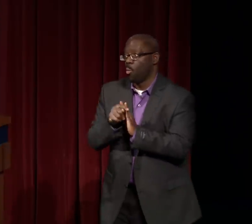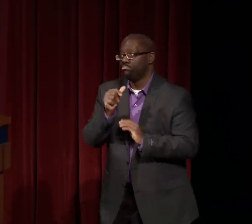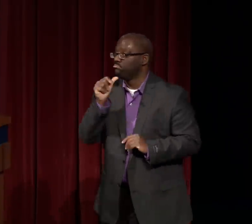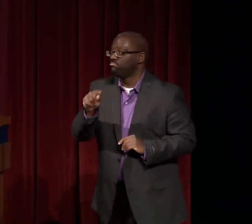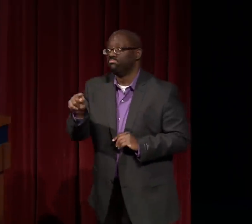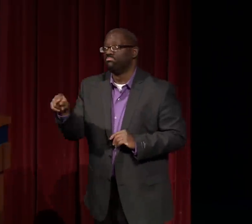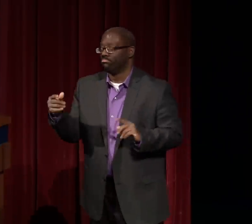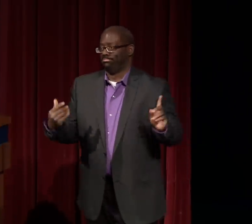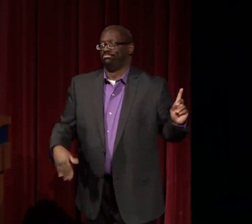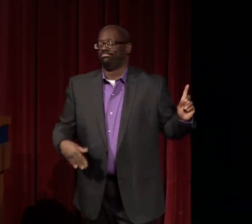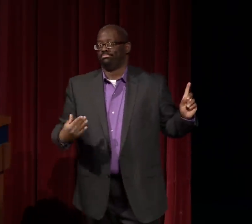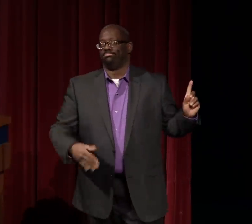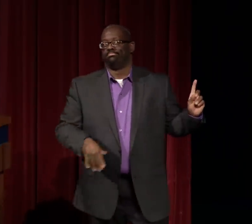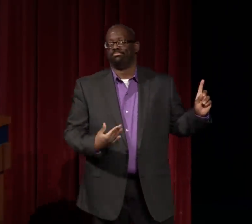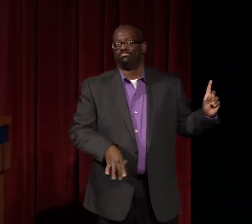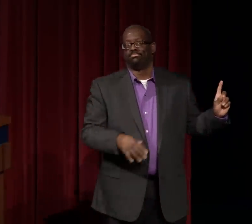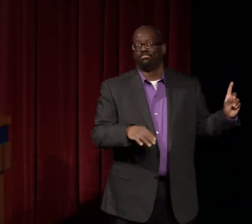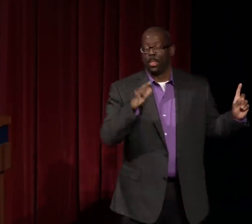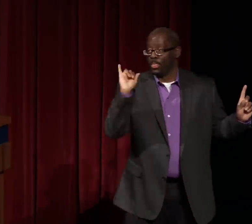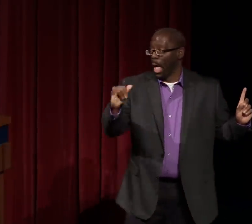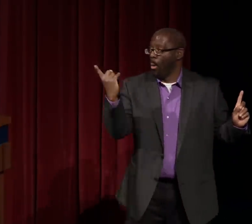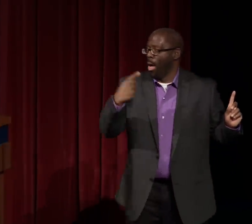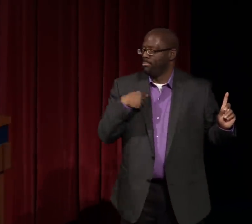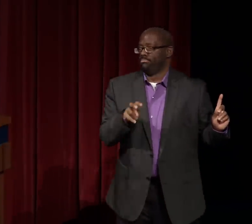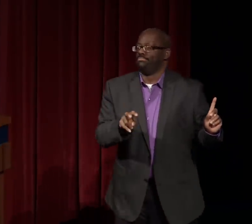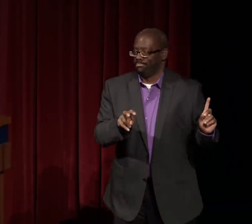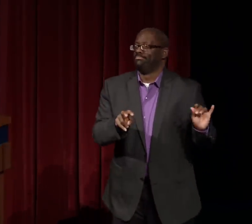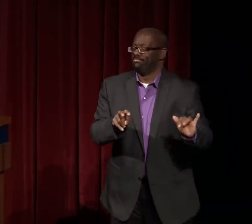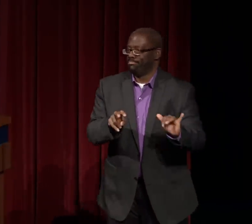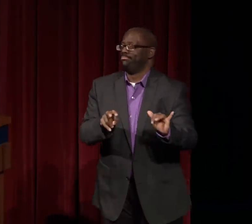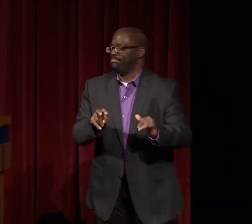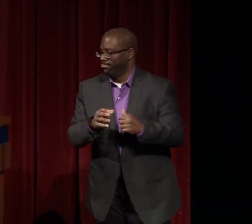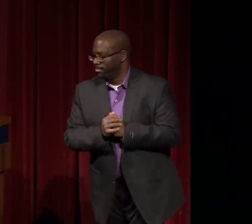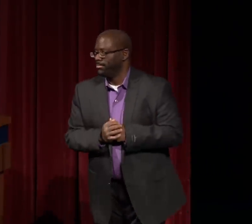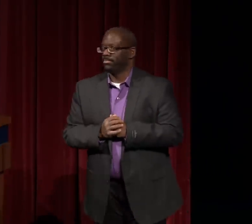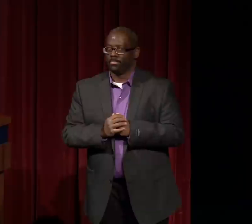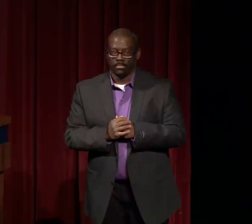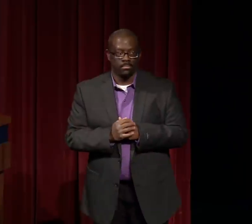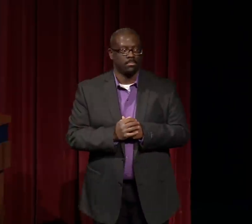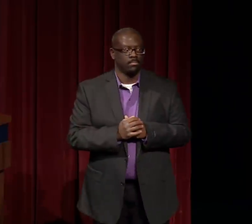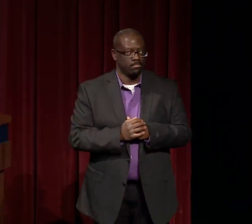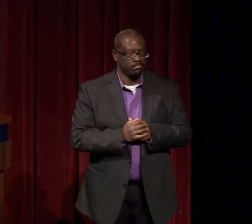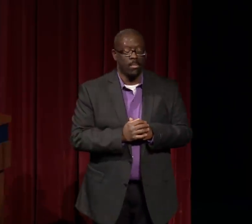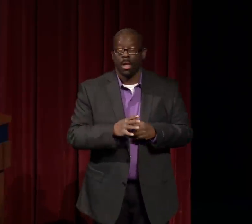that she was able to retain. And this is not something that you see in ASL publications.